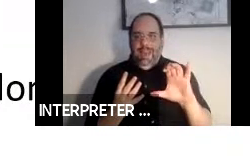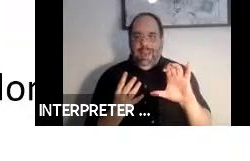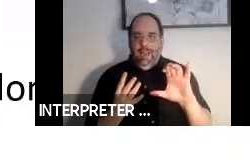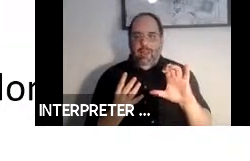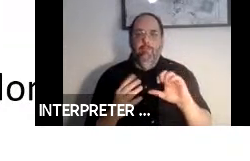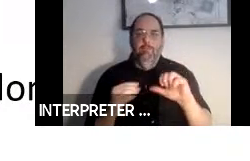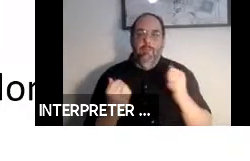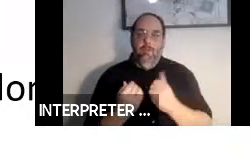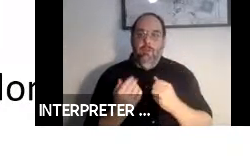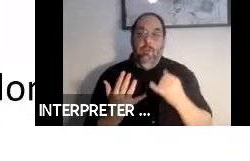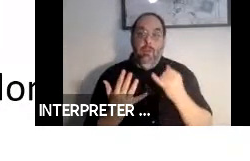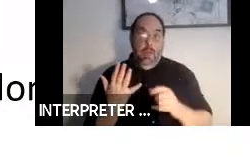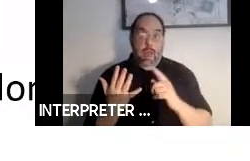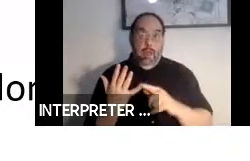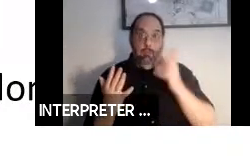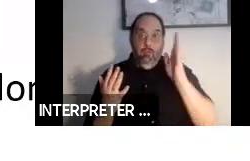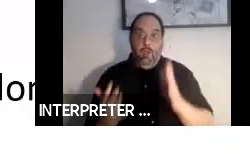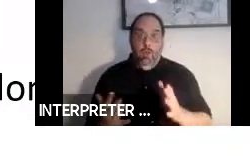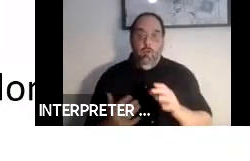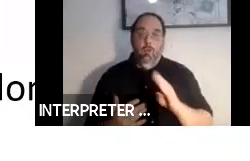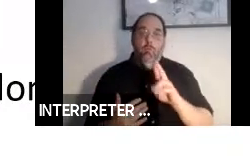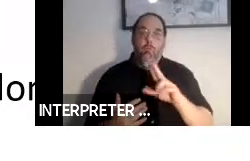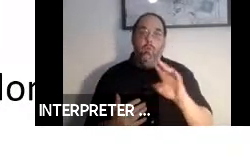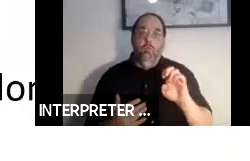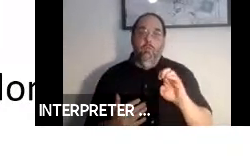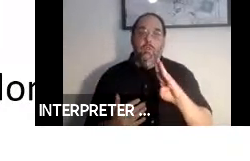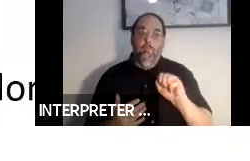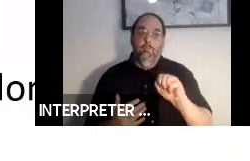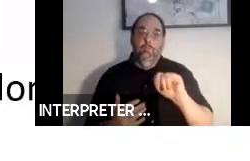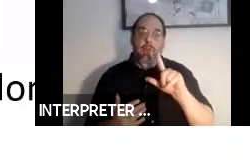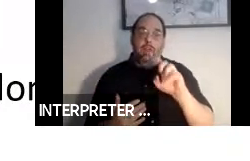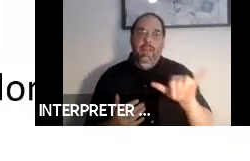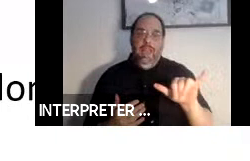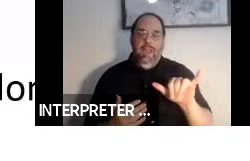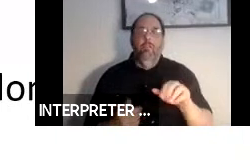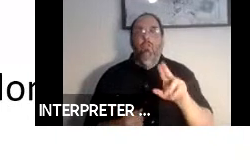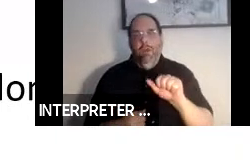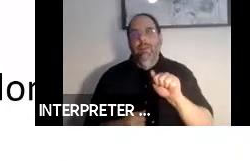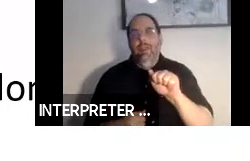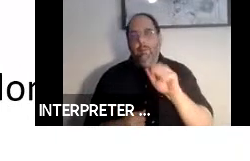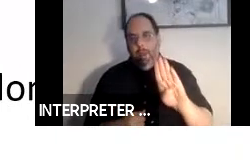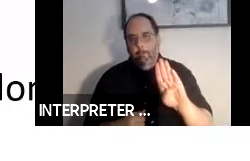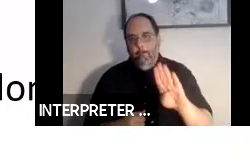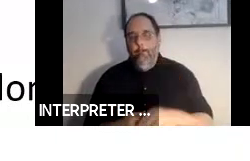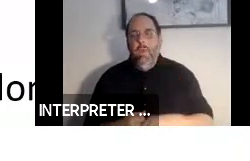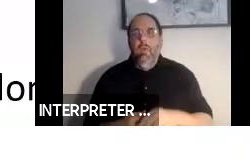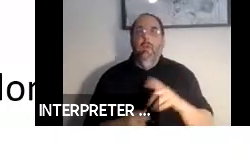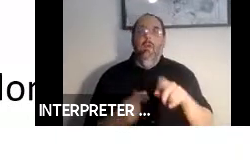And our final presenter will be Bruce Bailey from the Access Board. After the presentation,